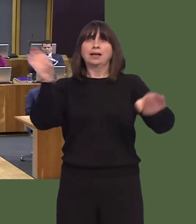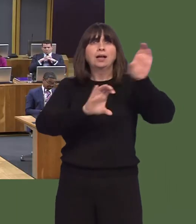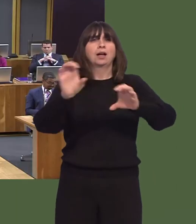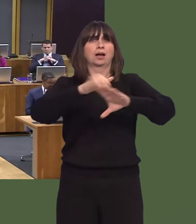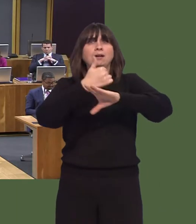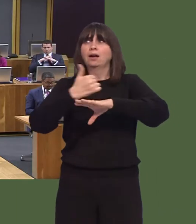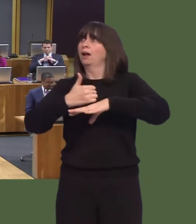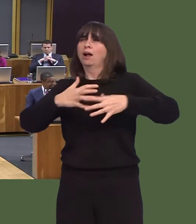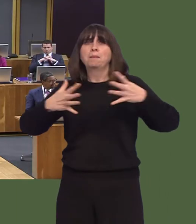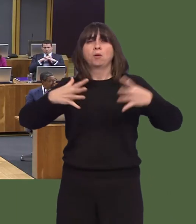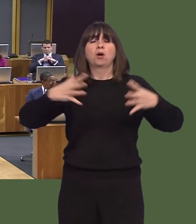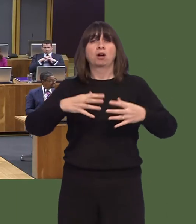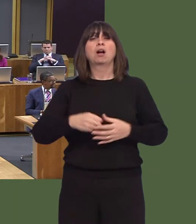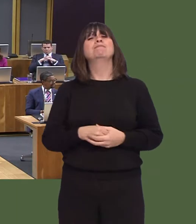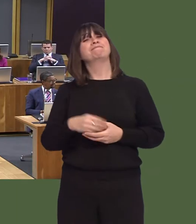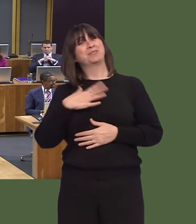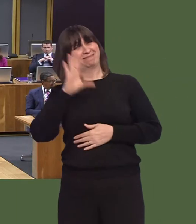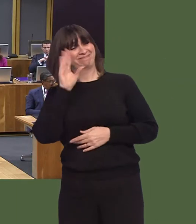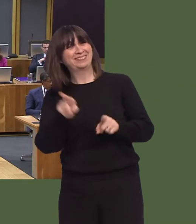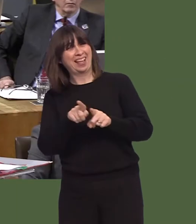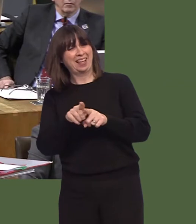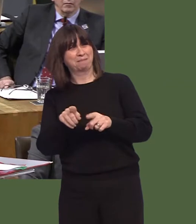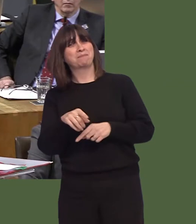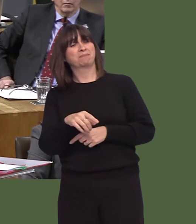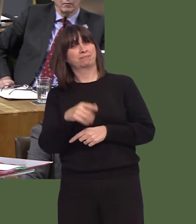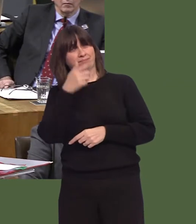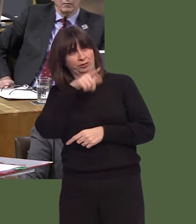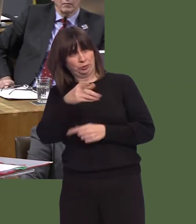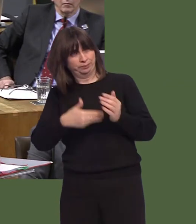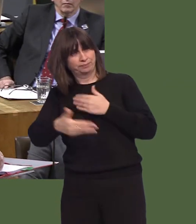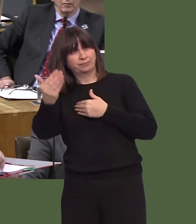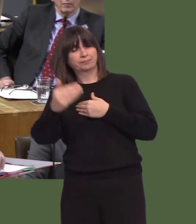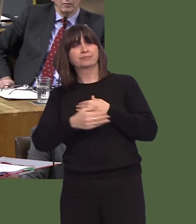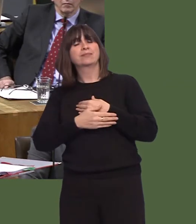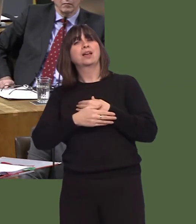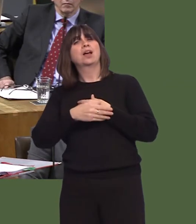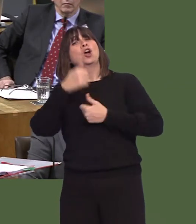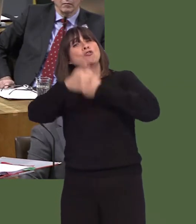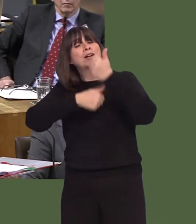Carwyn Jones AM: Well, first of all, can I wish him all the best as well, and to say to him that I congratulate him on the temporary expansion of his group?